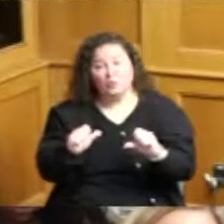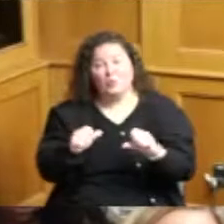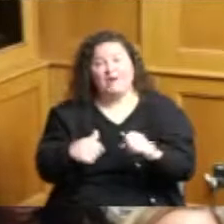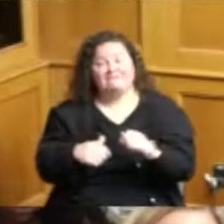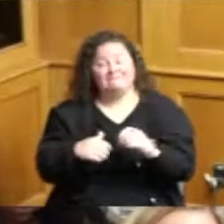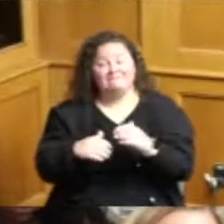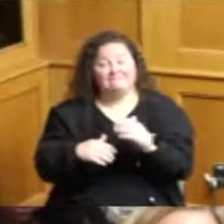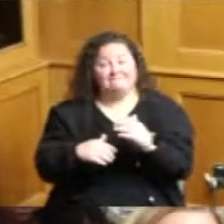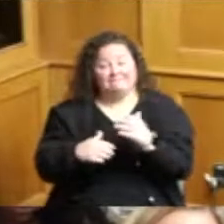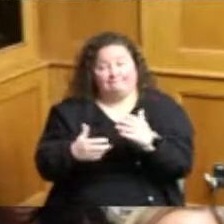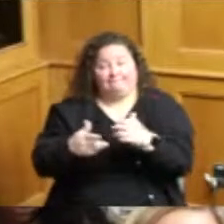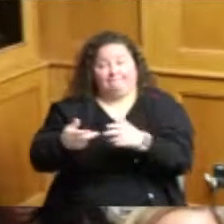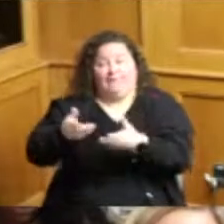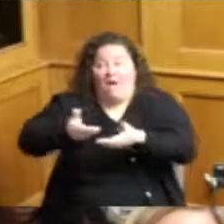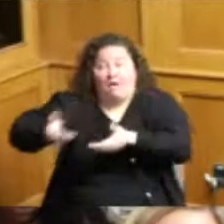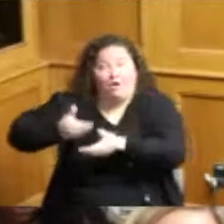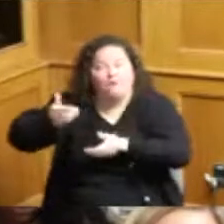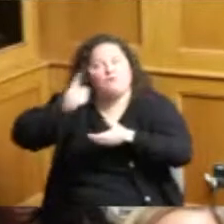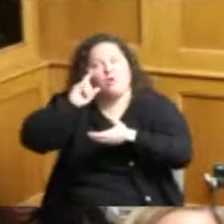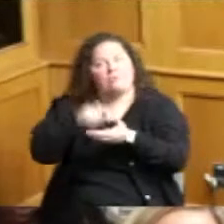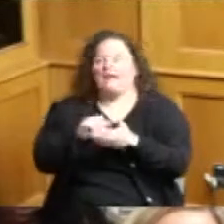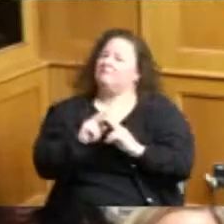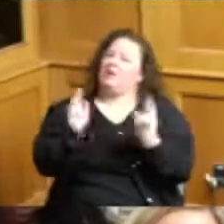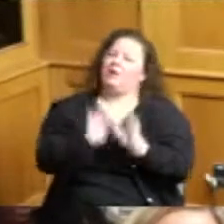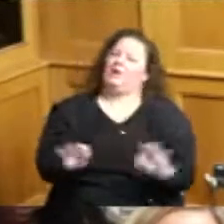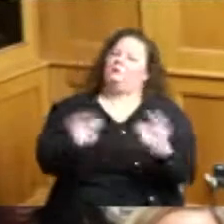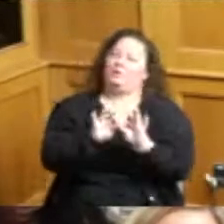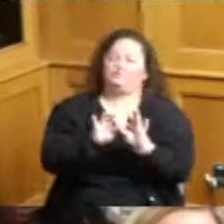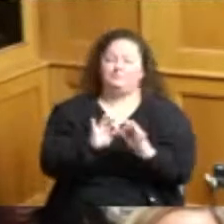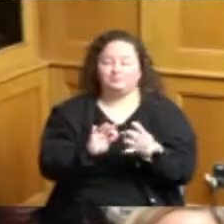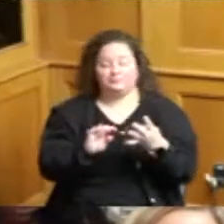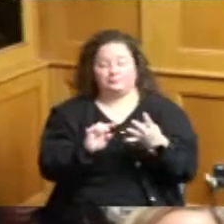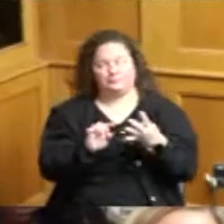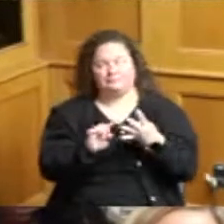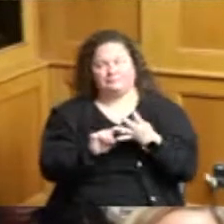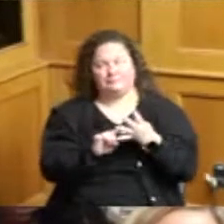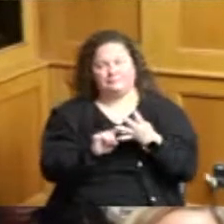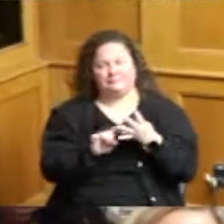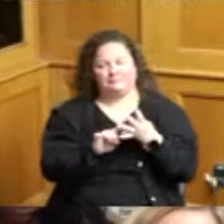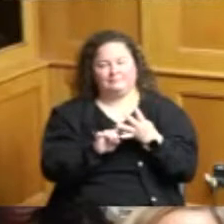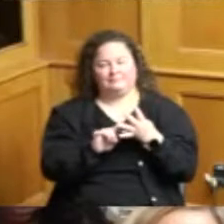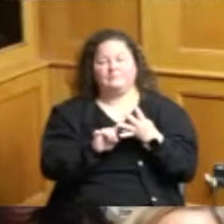one obviously for building safety the third week is understanding the four phases of emergency